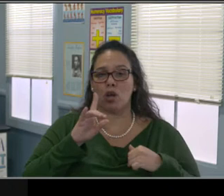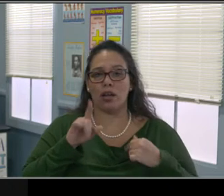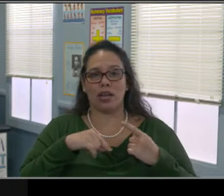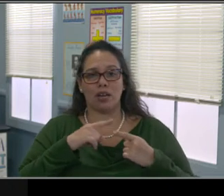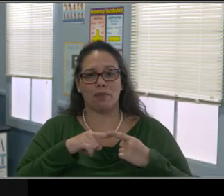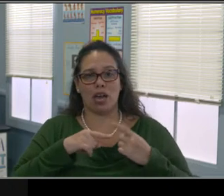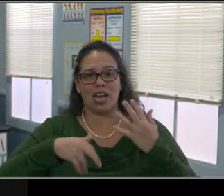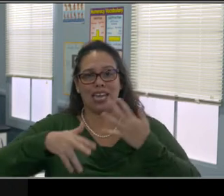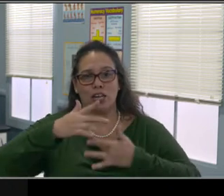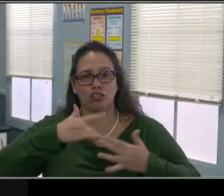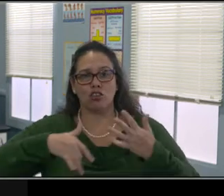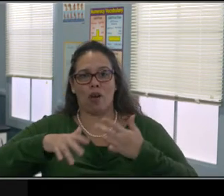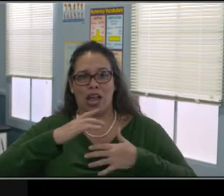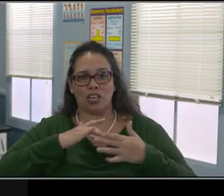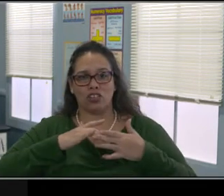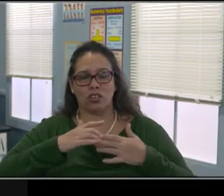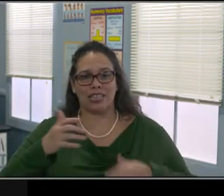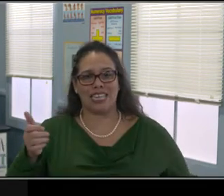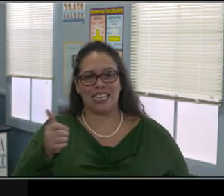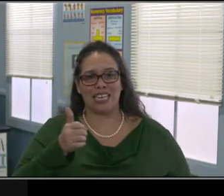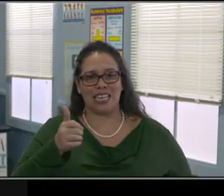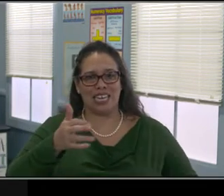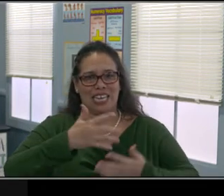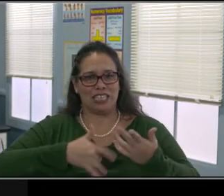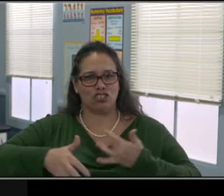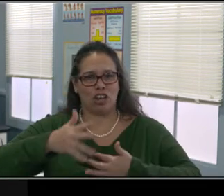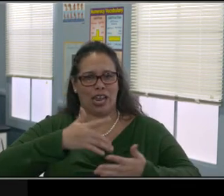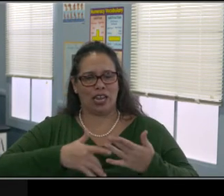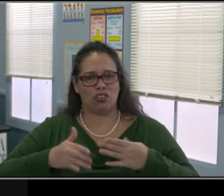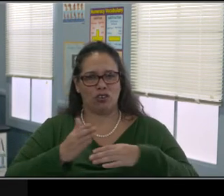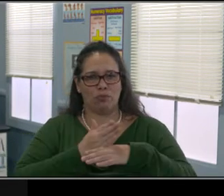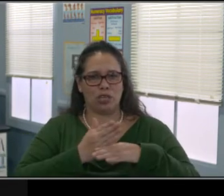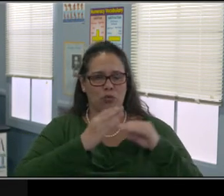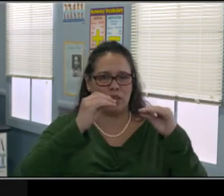Whether it's Jimmy can take a break